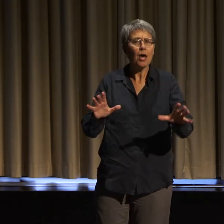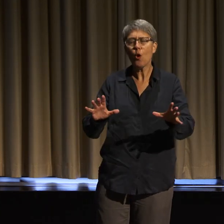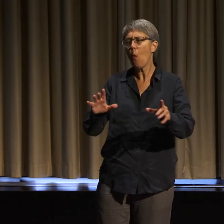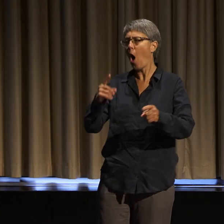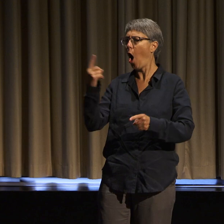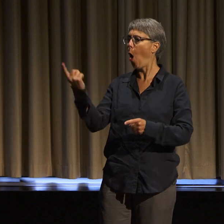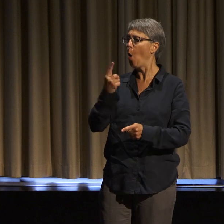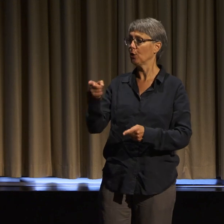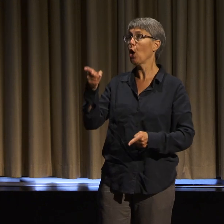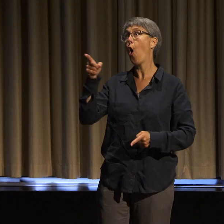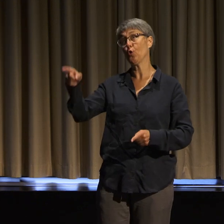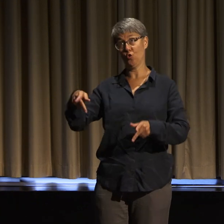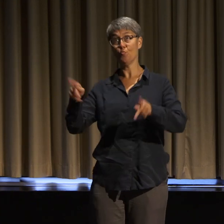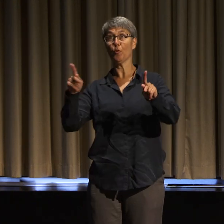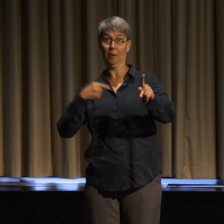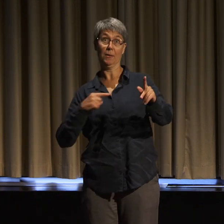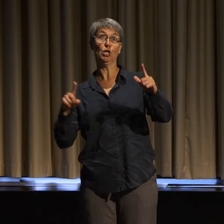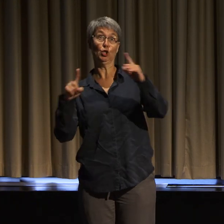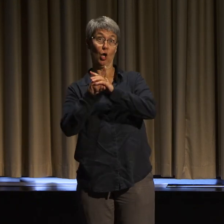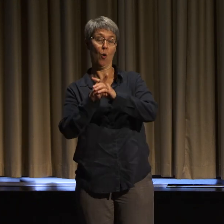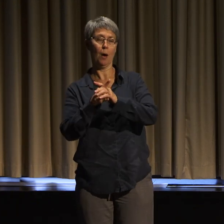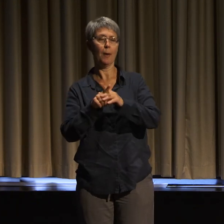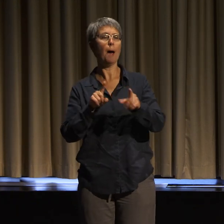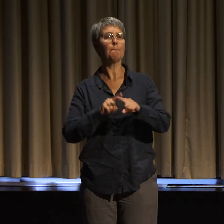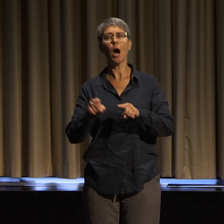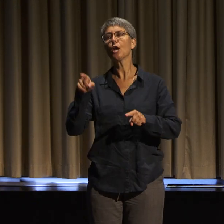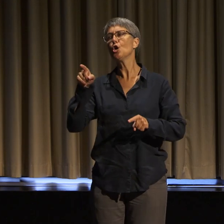but for us to be able to fully engage in spaces.